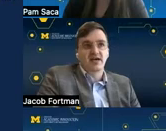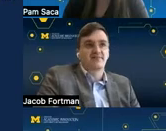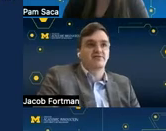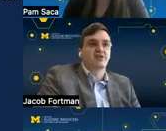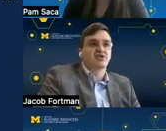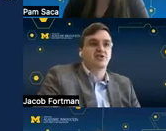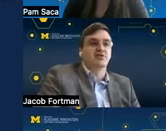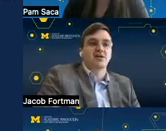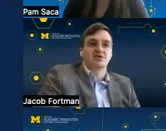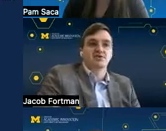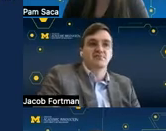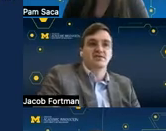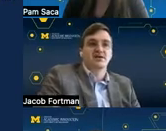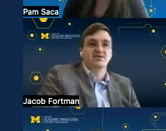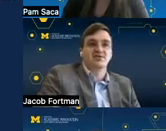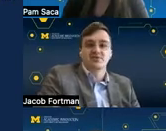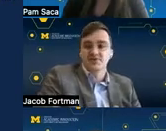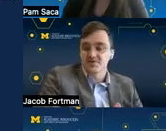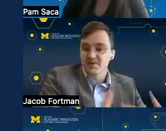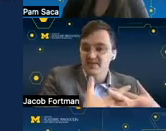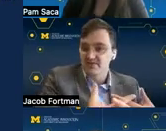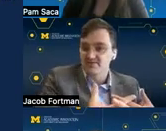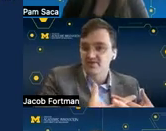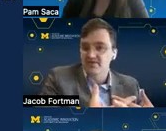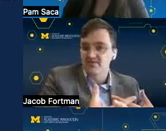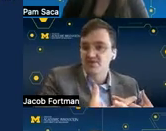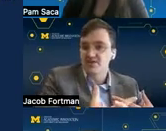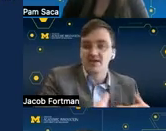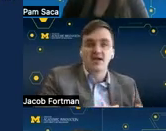kind of traditional lecture based classroom where learners are passively absorbing information